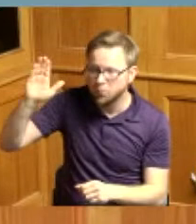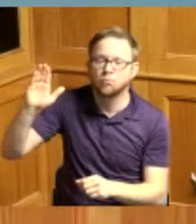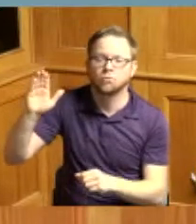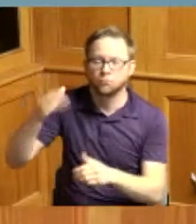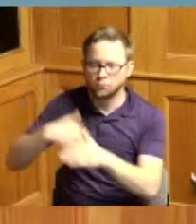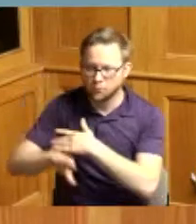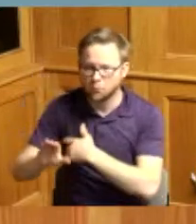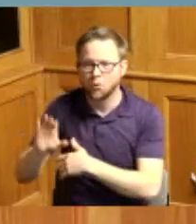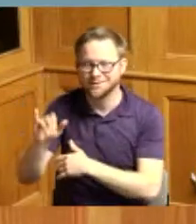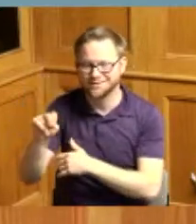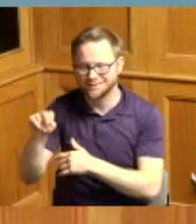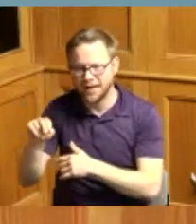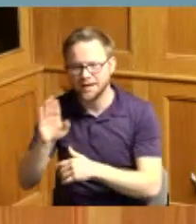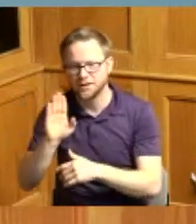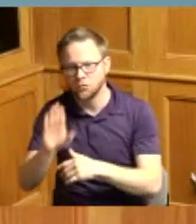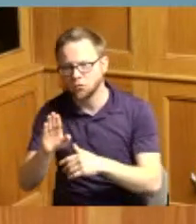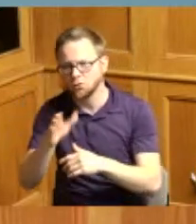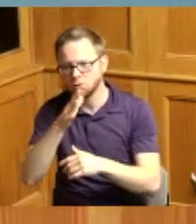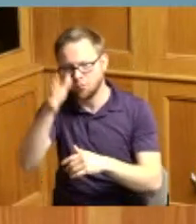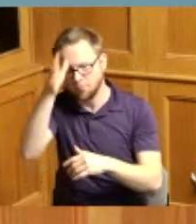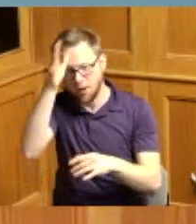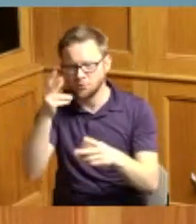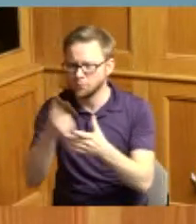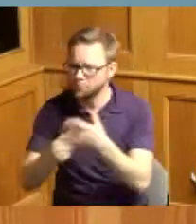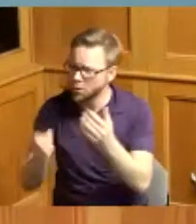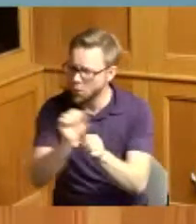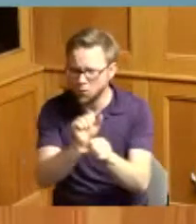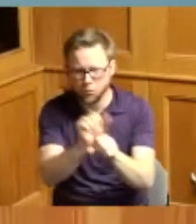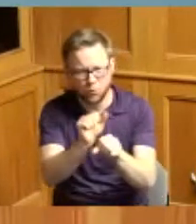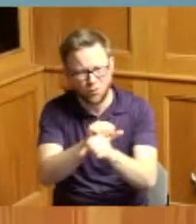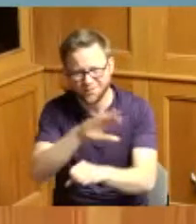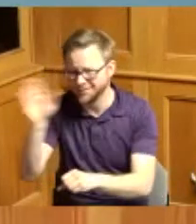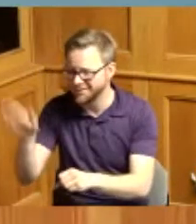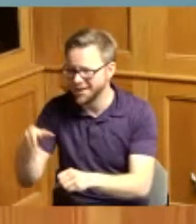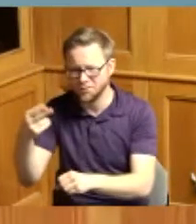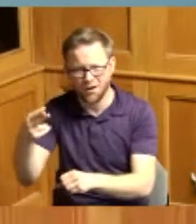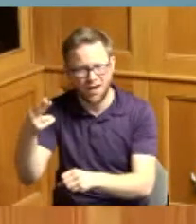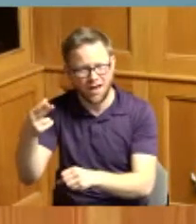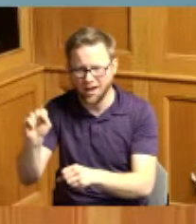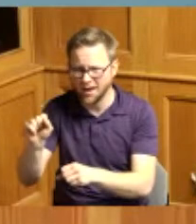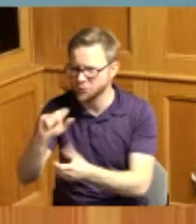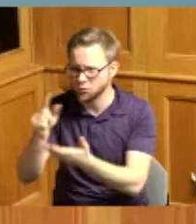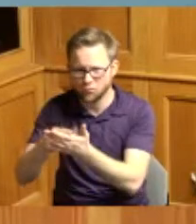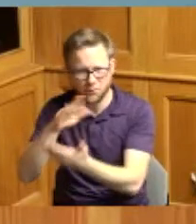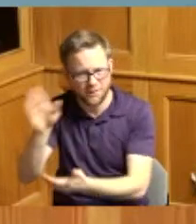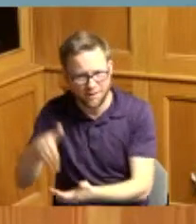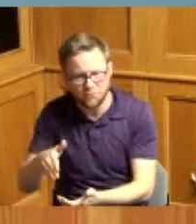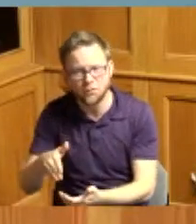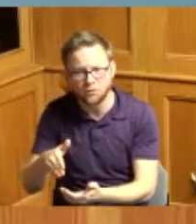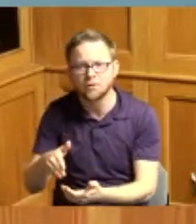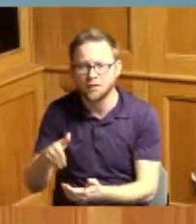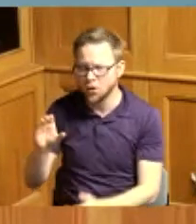class parents who did not graduate high school she currently calls the collegeville neighborhood home